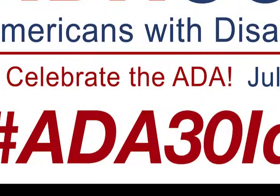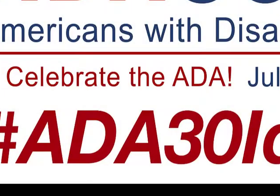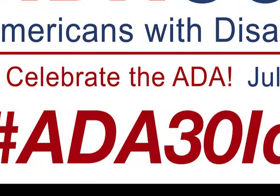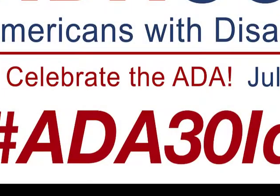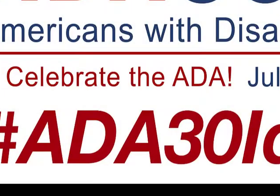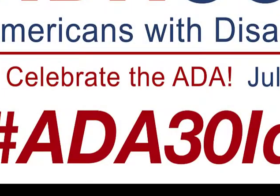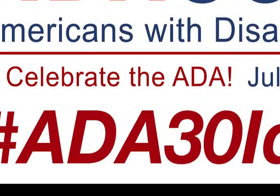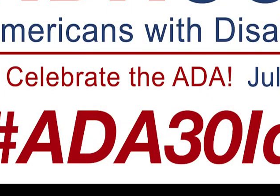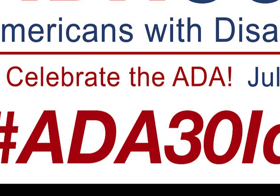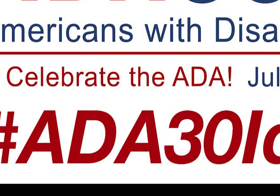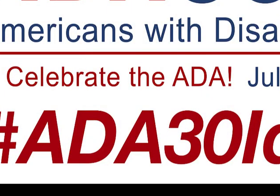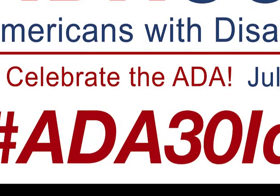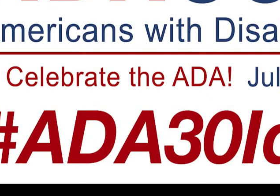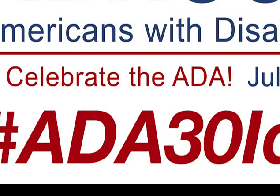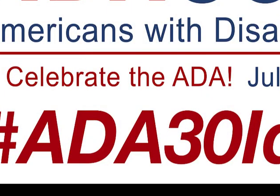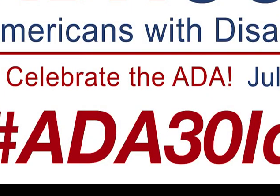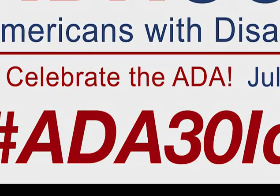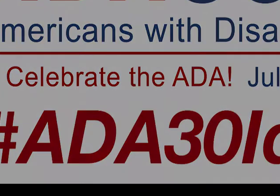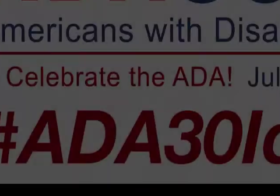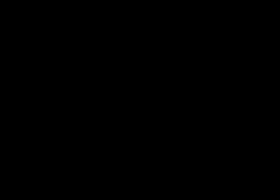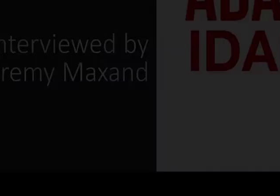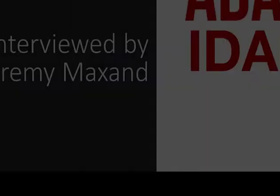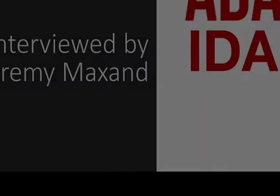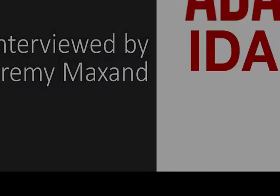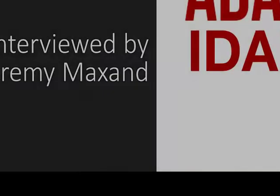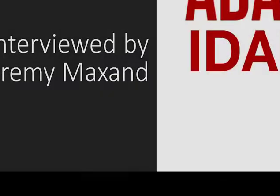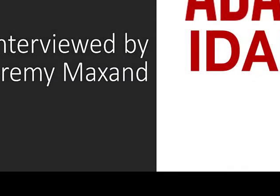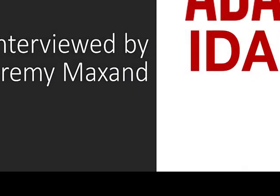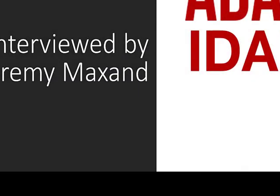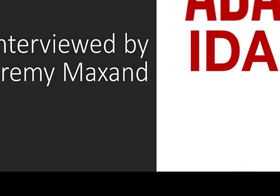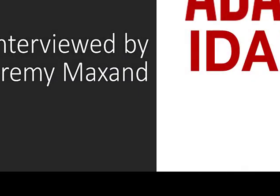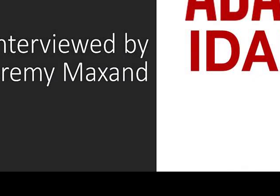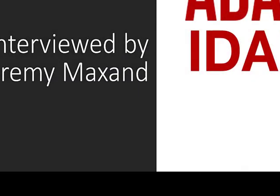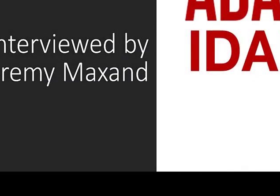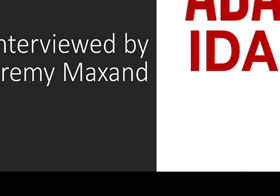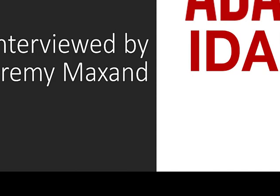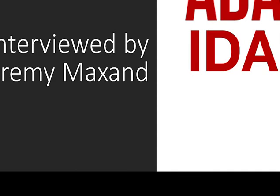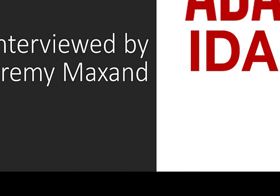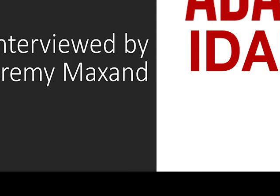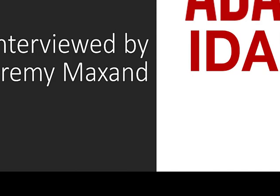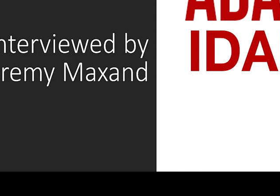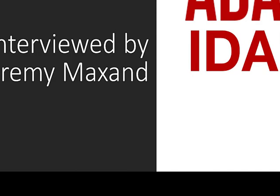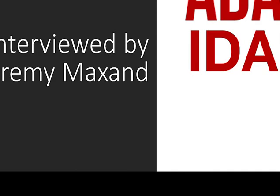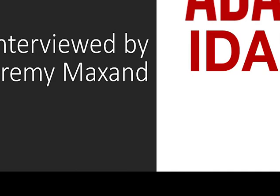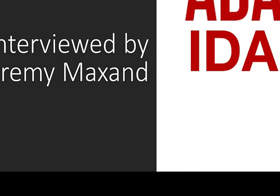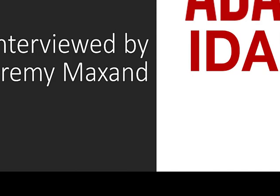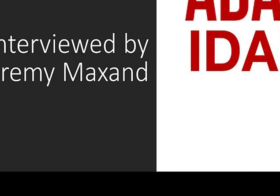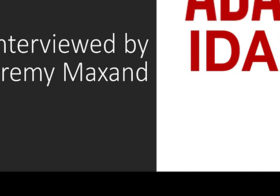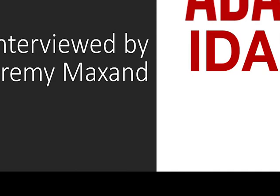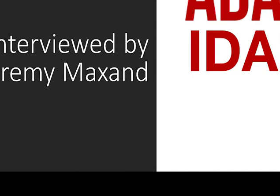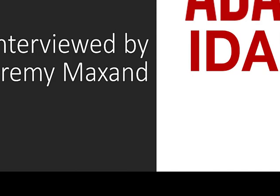ADA 30 Idaho interview series: Kelly O'Dell, interviewed by Jeremy Maxand.